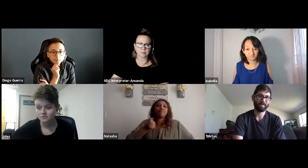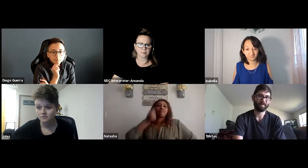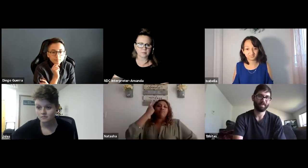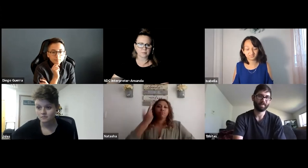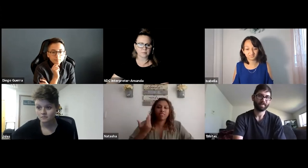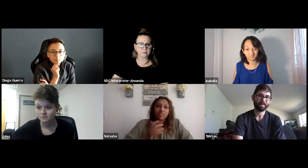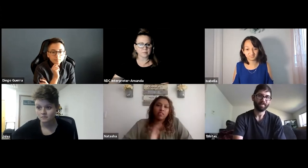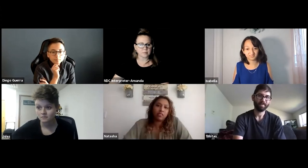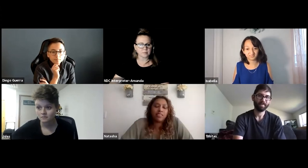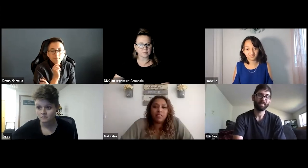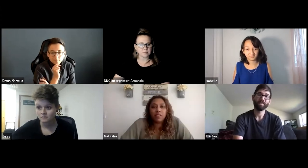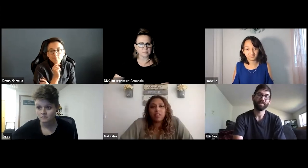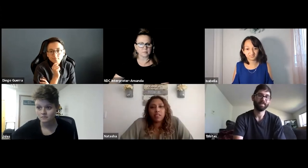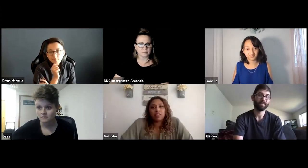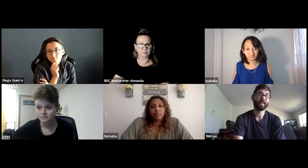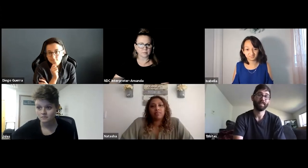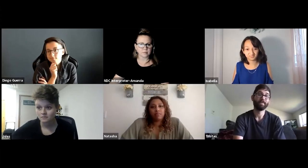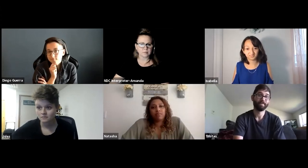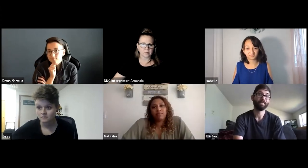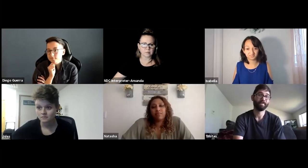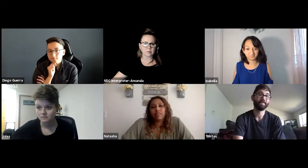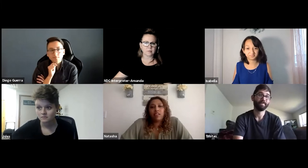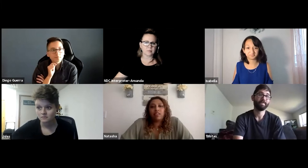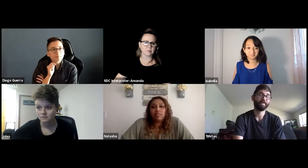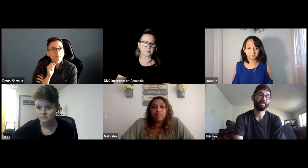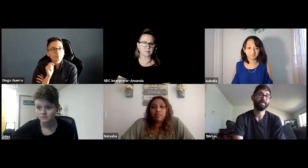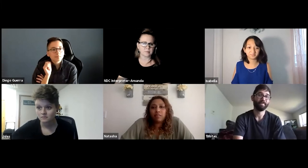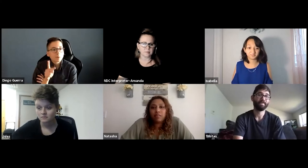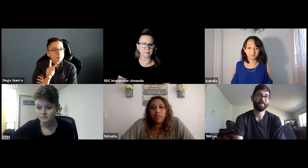and I informed the professor of that and they understood it and worked with me on it.